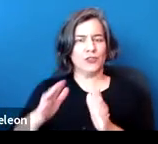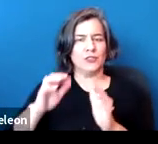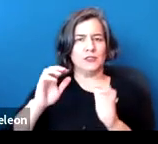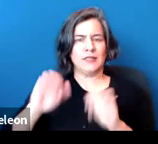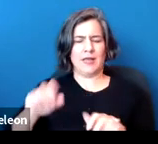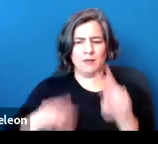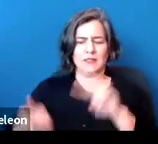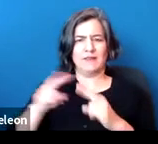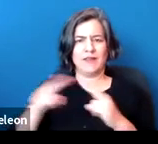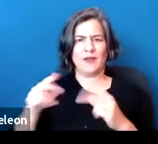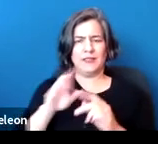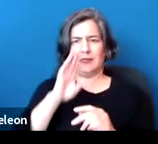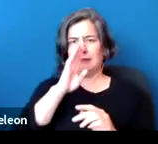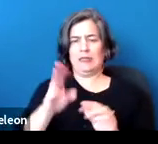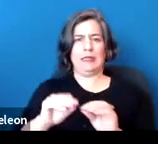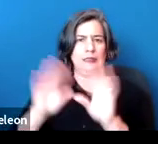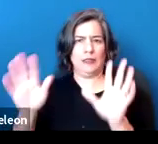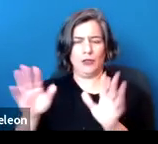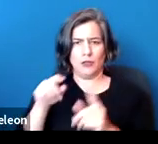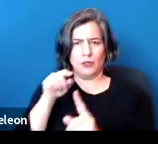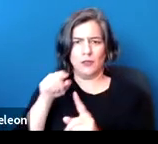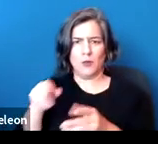First of all, they're entitled to non-discrimination.